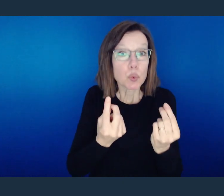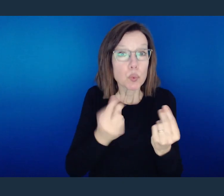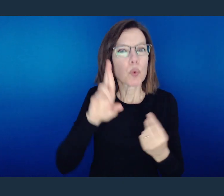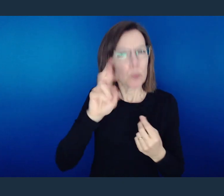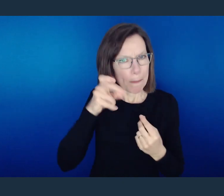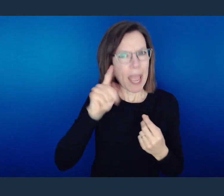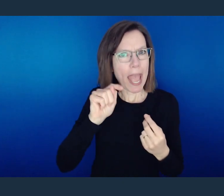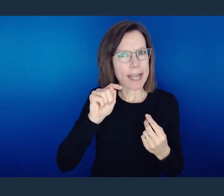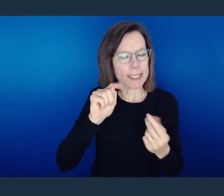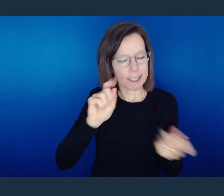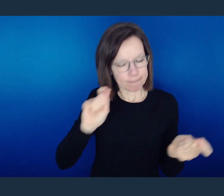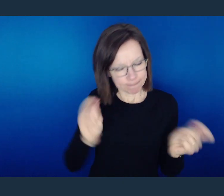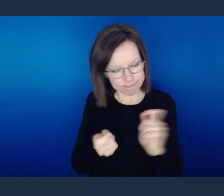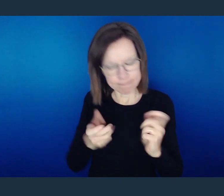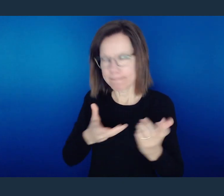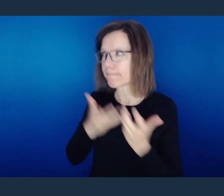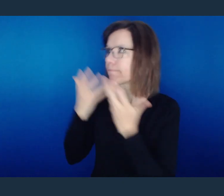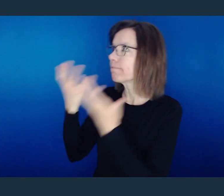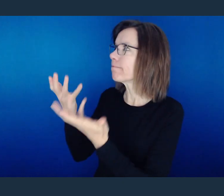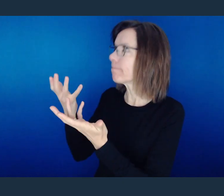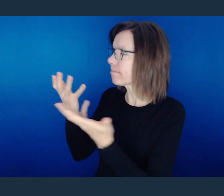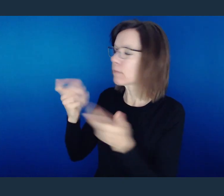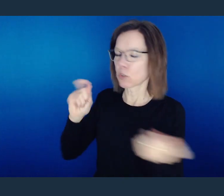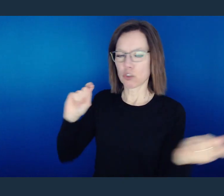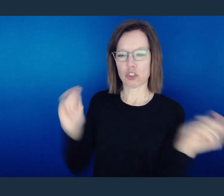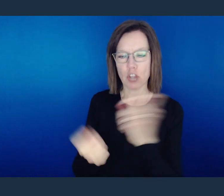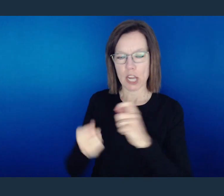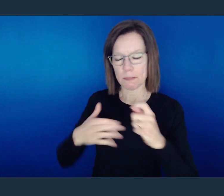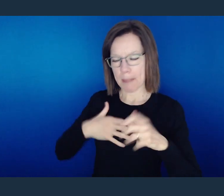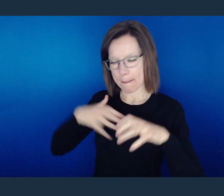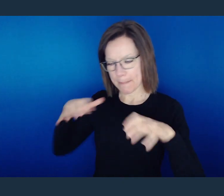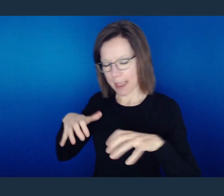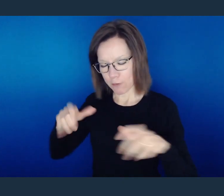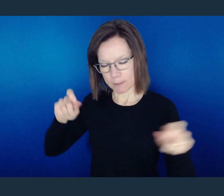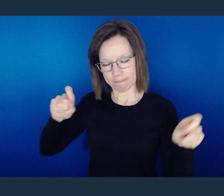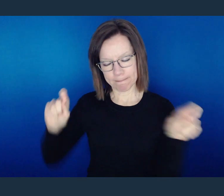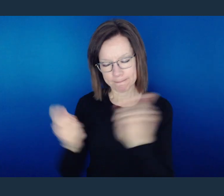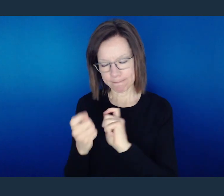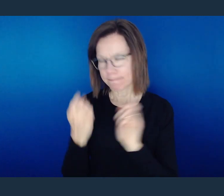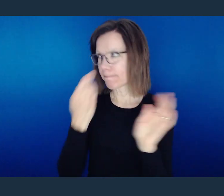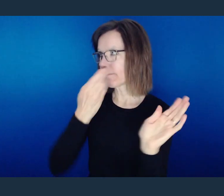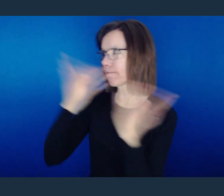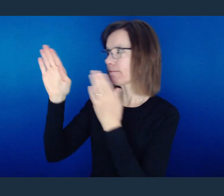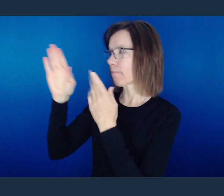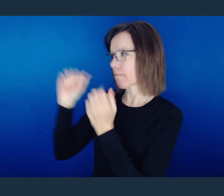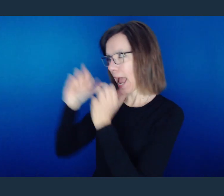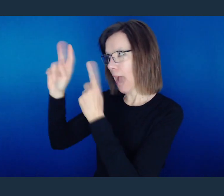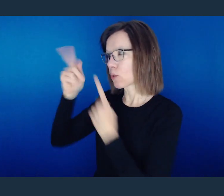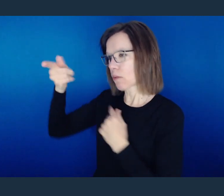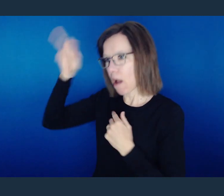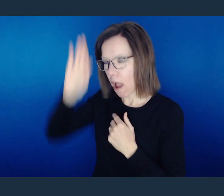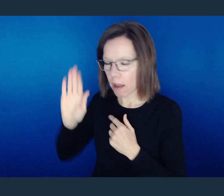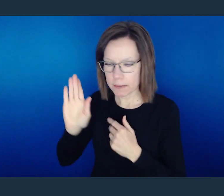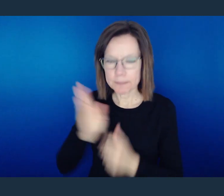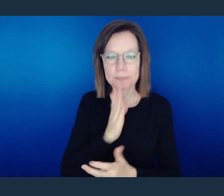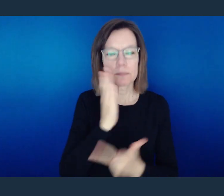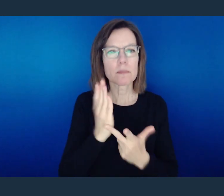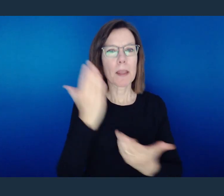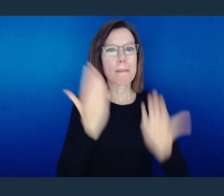All it takes is repentance and a return. That repentance taking you away from the behaviors you're pointing at but pointing in a direction of God.